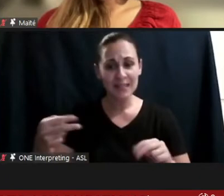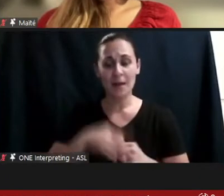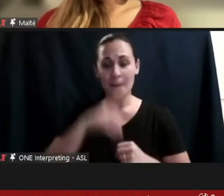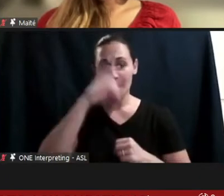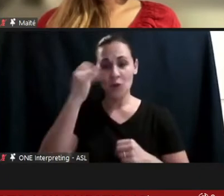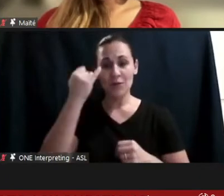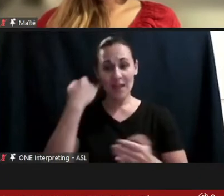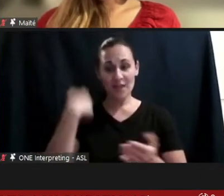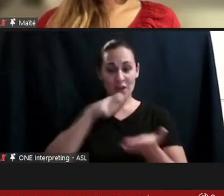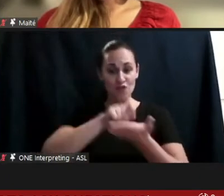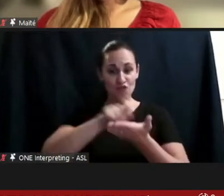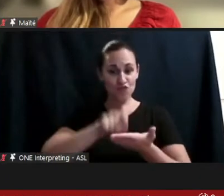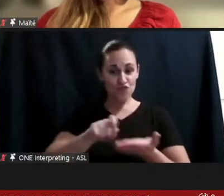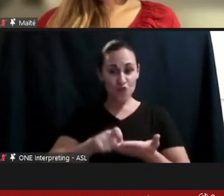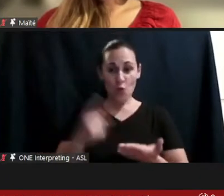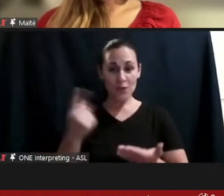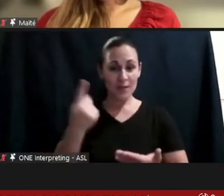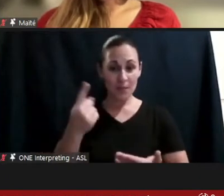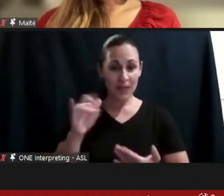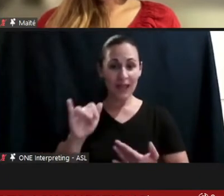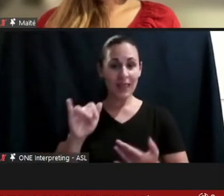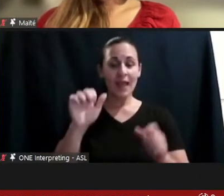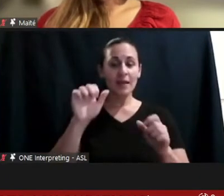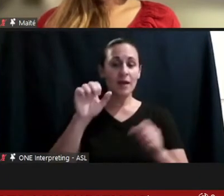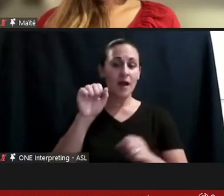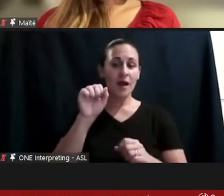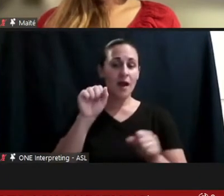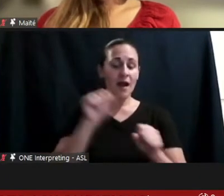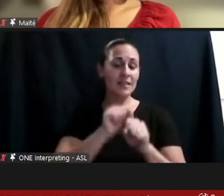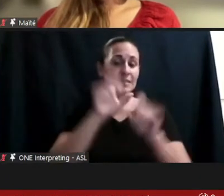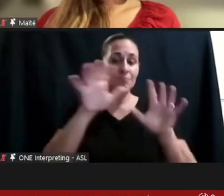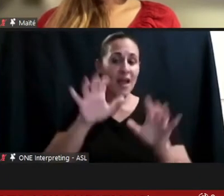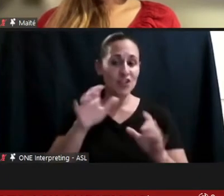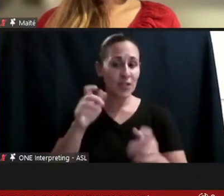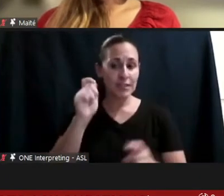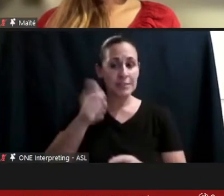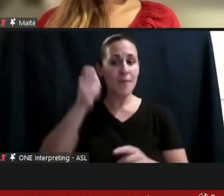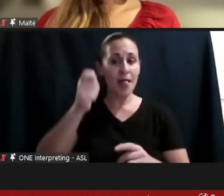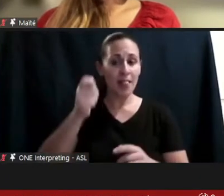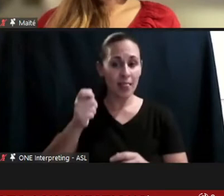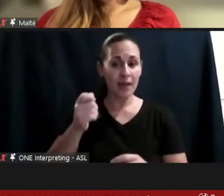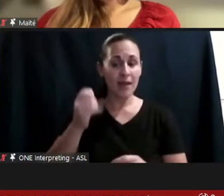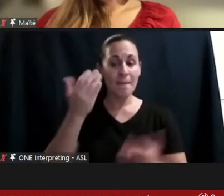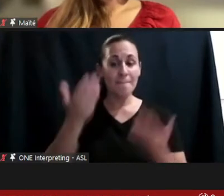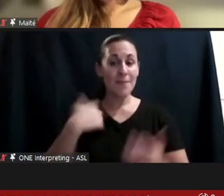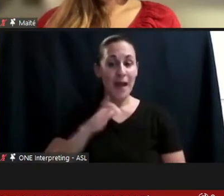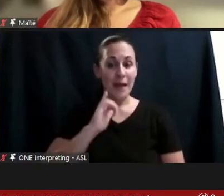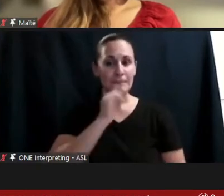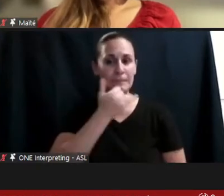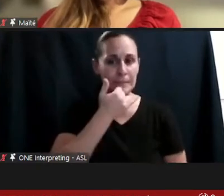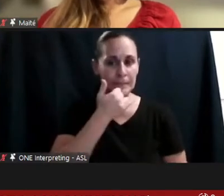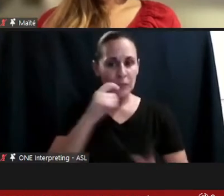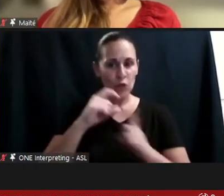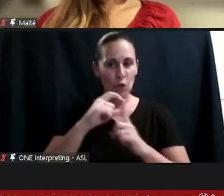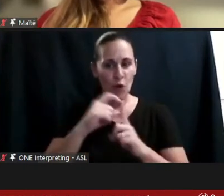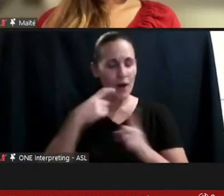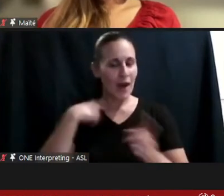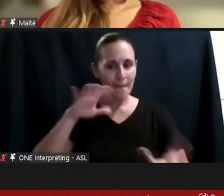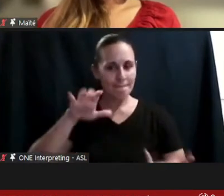instead of writing a spell, if you misspelled that it might explode or kill people or something.